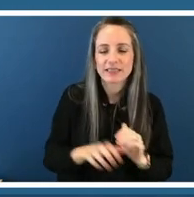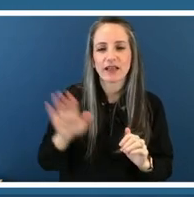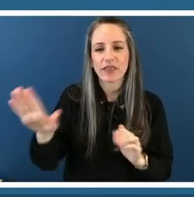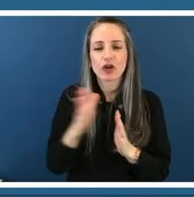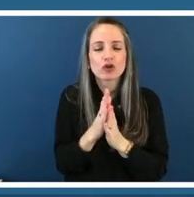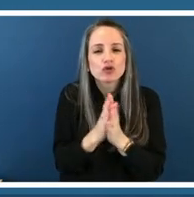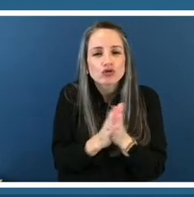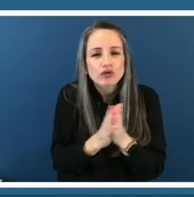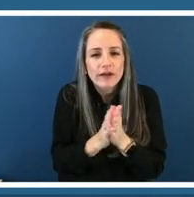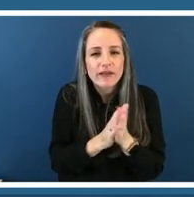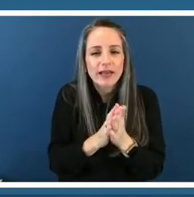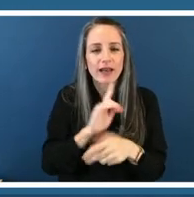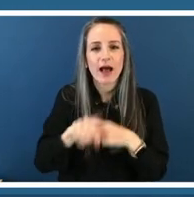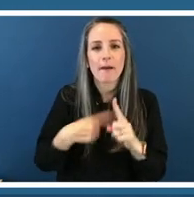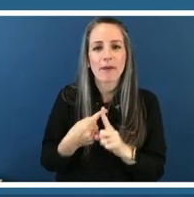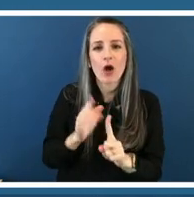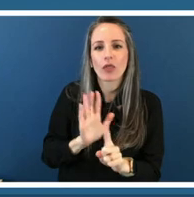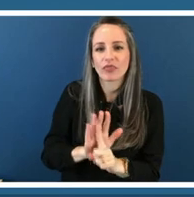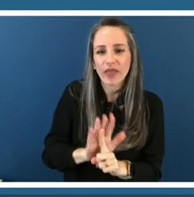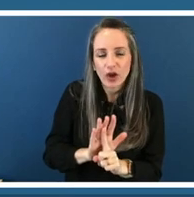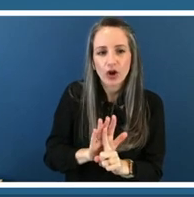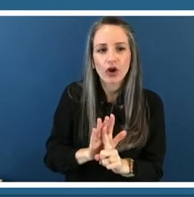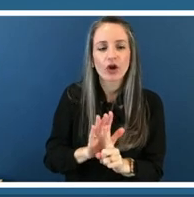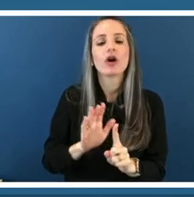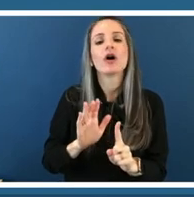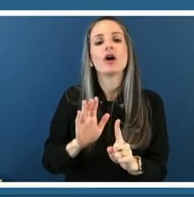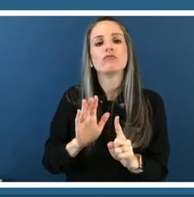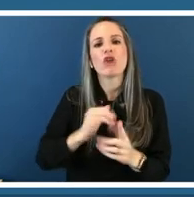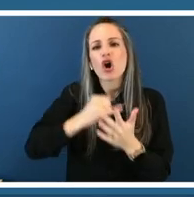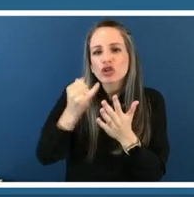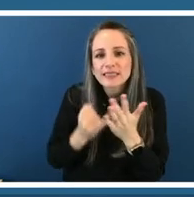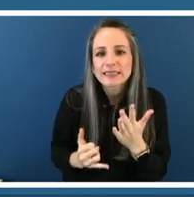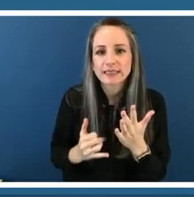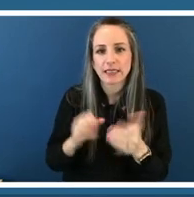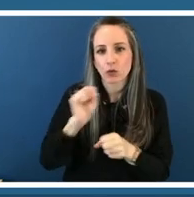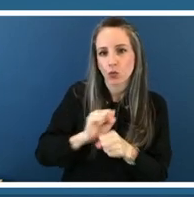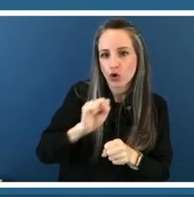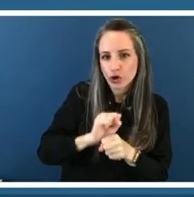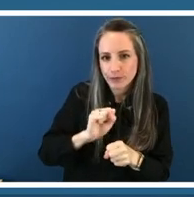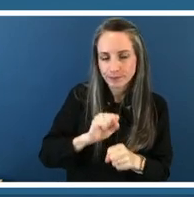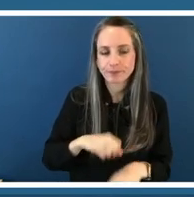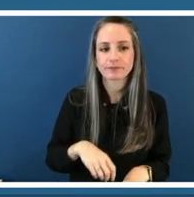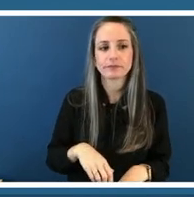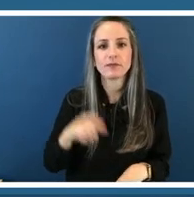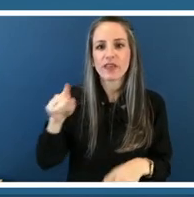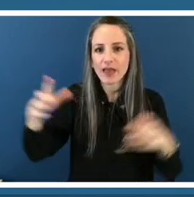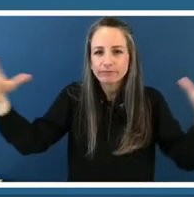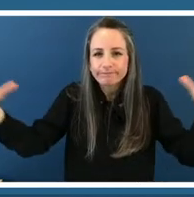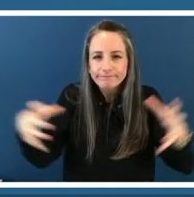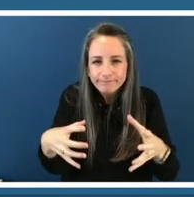i'm sorry and are driven about their artistic endeavors